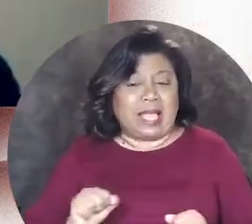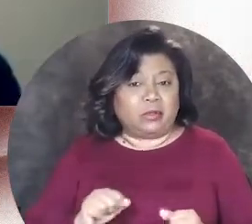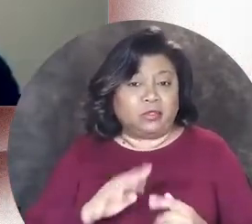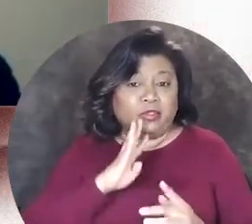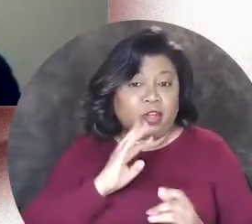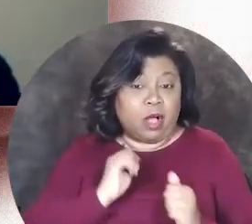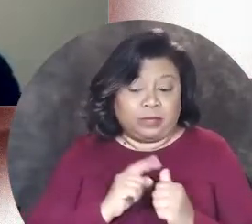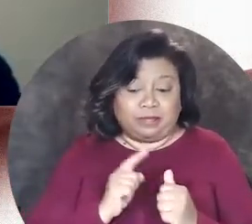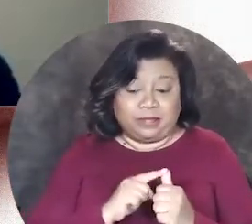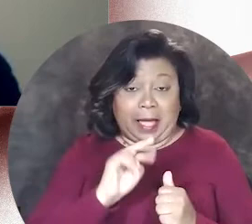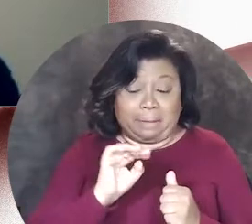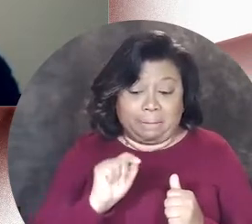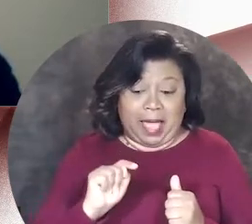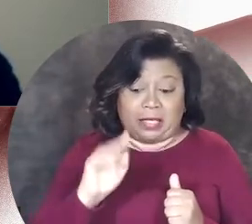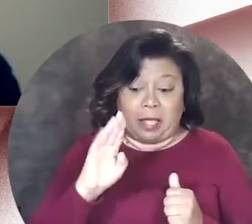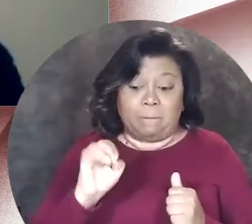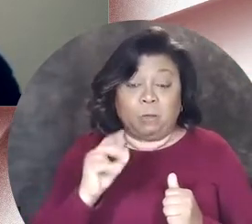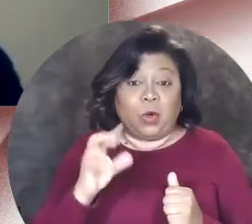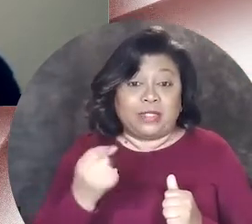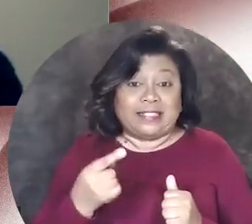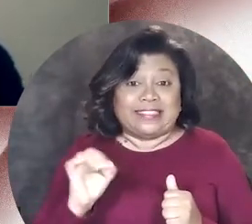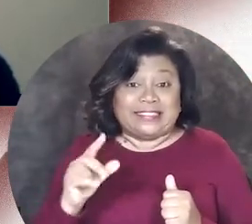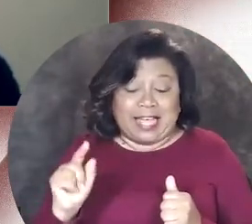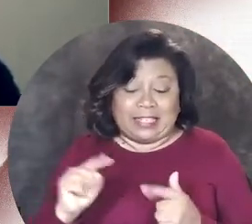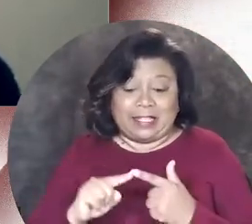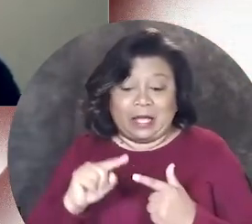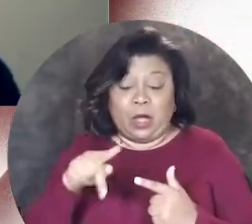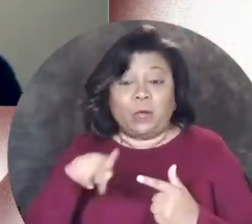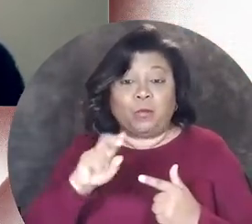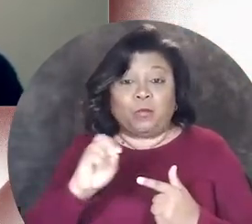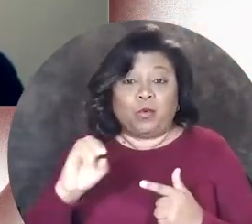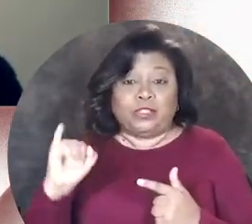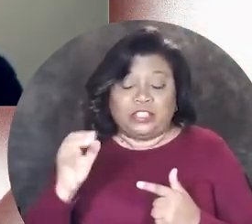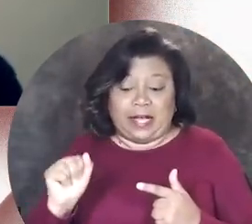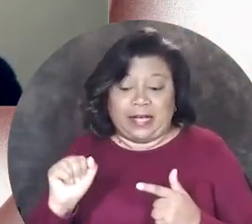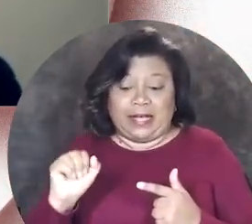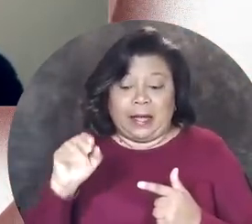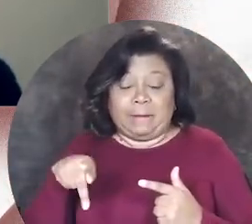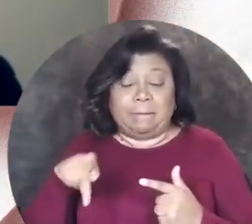I was able to talk to Matt Bodett, Pooja Pittie, and Andy Slater